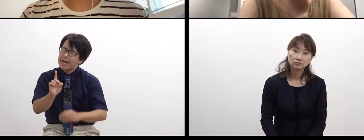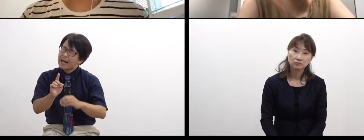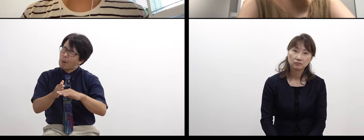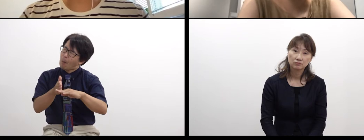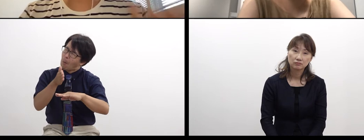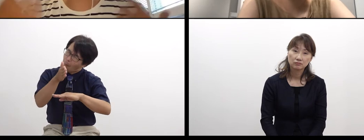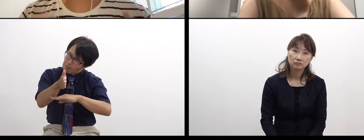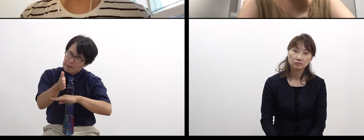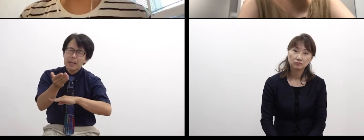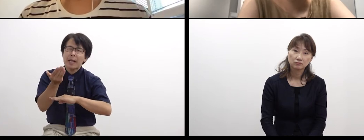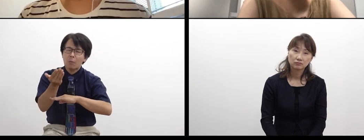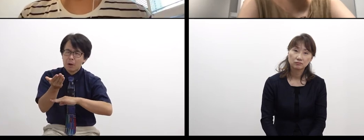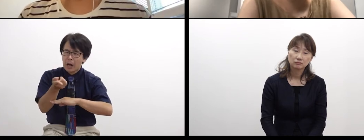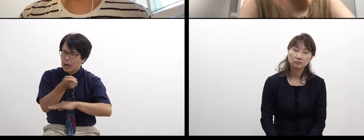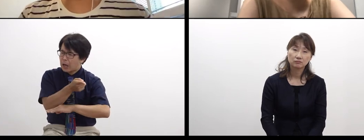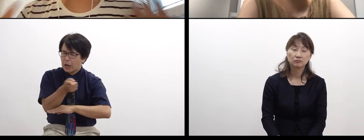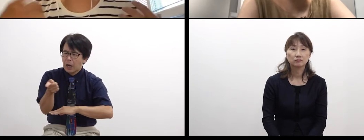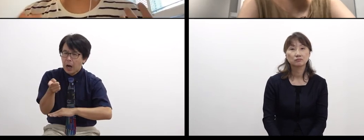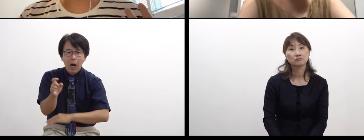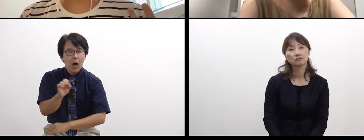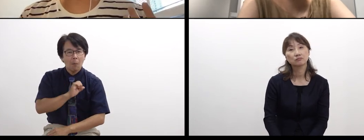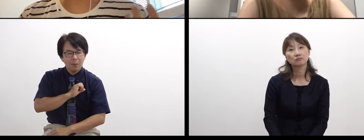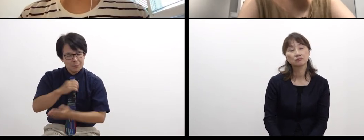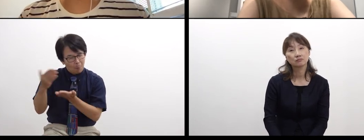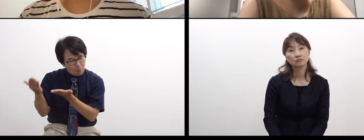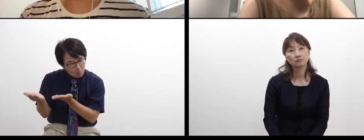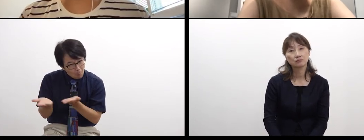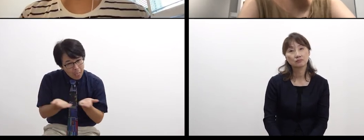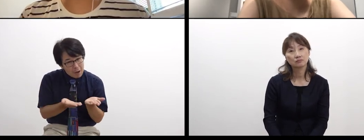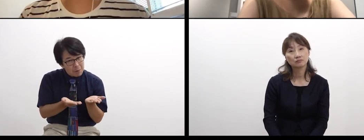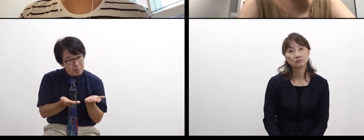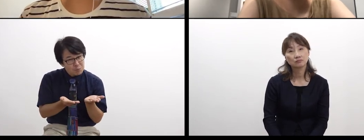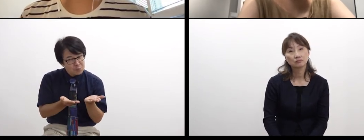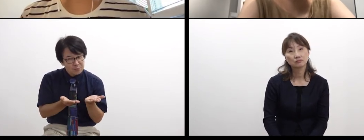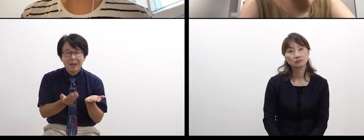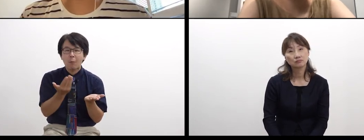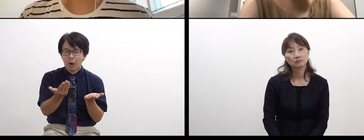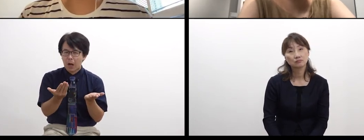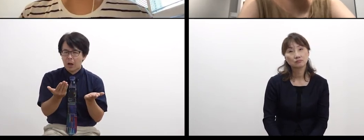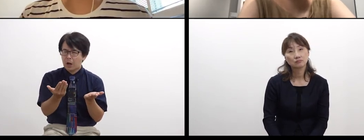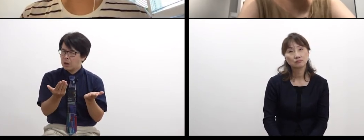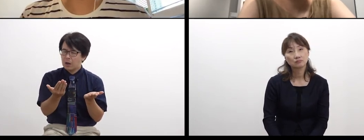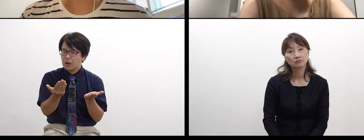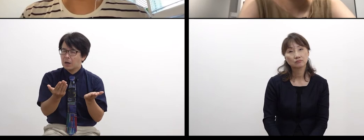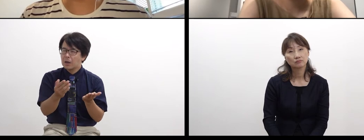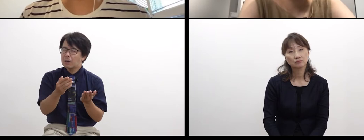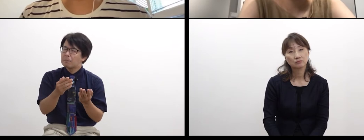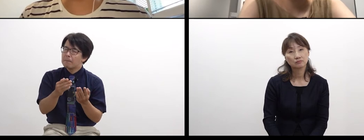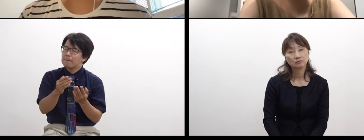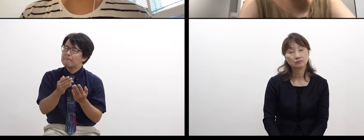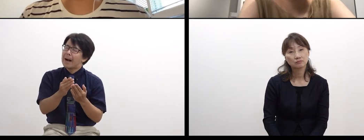Or, is it like “oh, this is interesting” and you welcome that? Maybe you have both feelings.